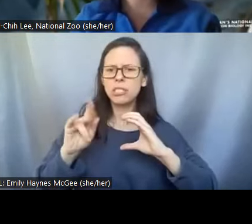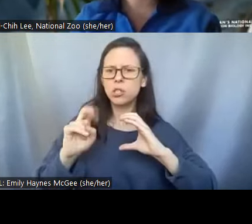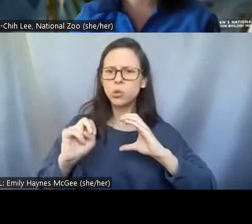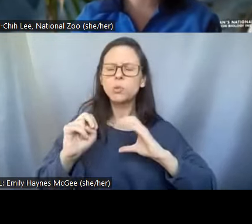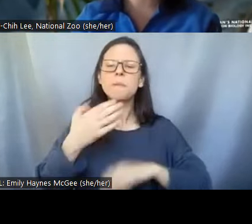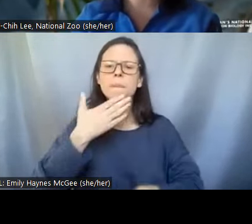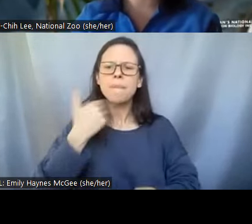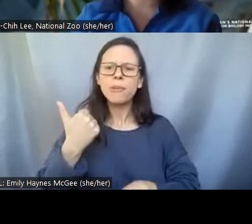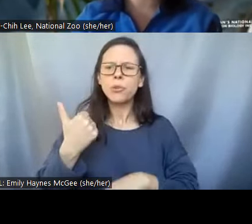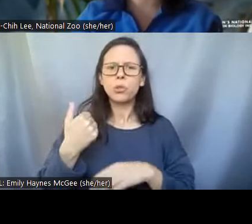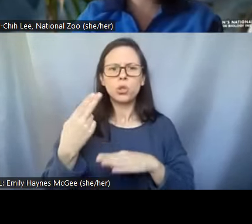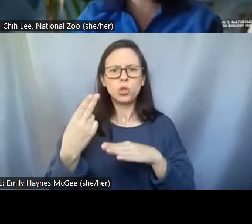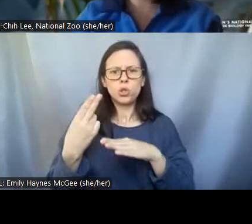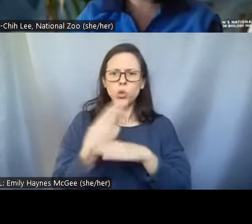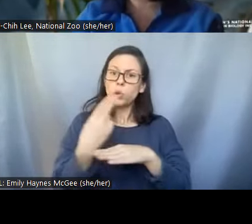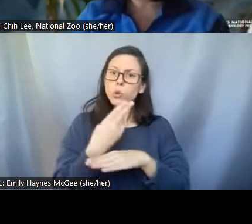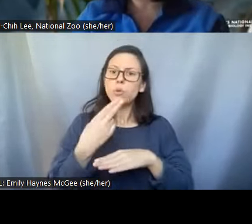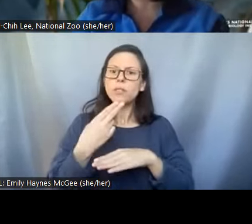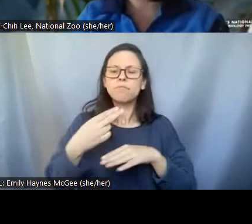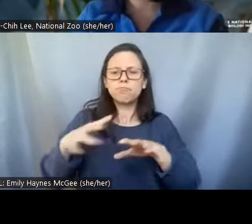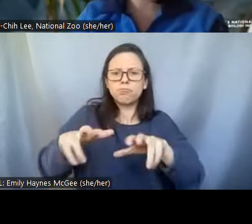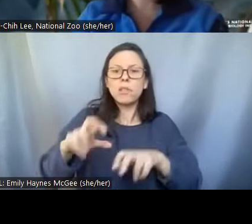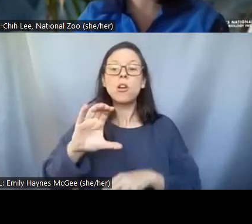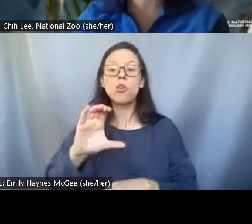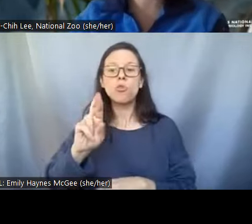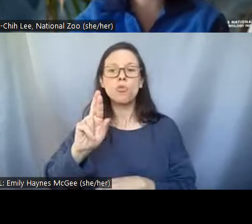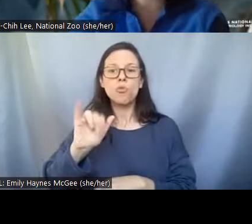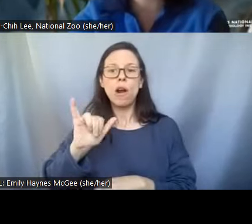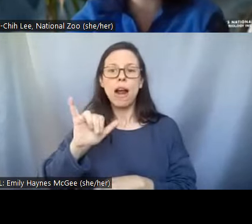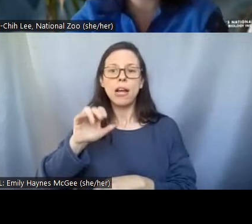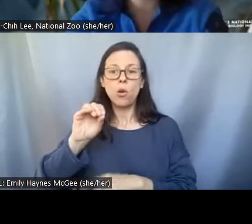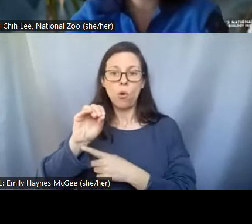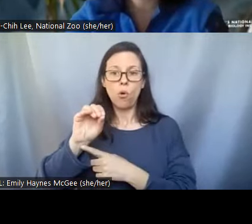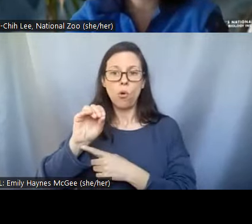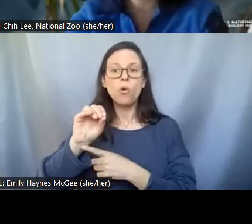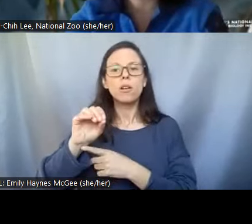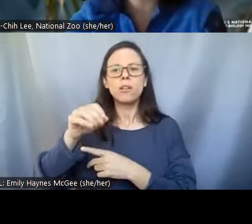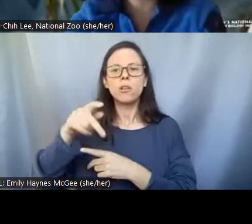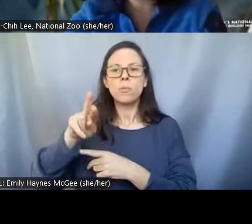with a technique that we call cryopreservation and then these samples are usually kept in liquid